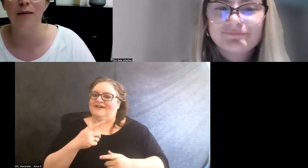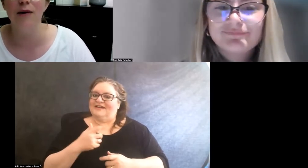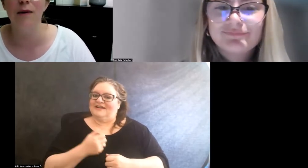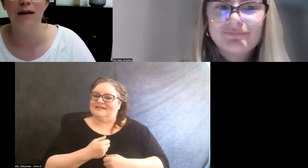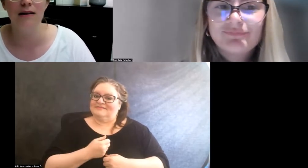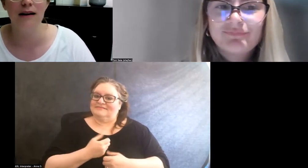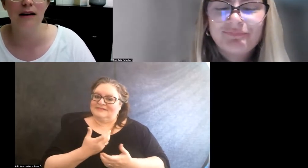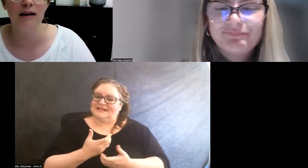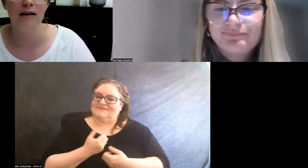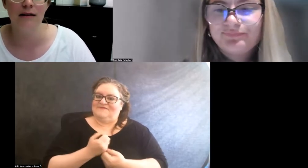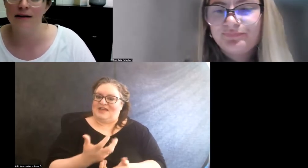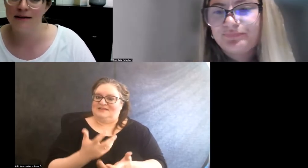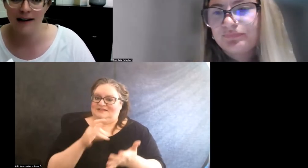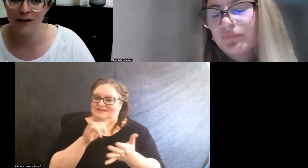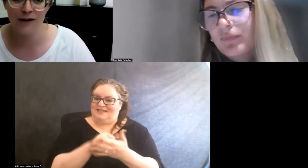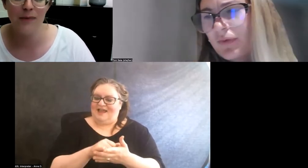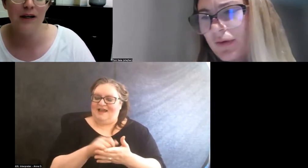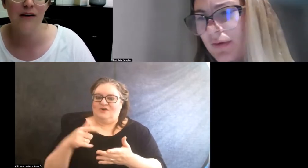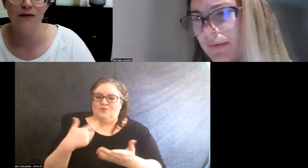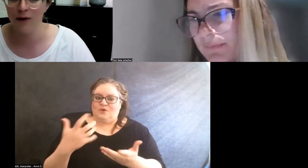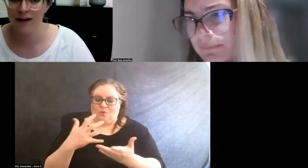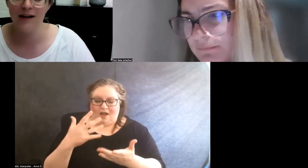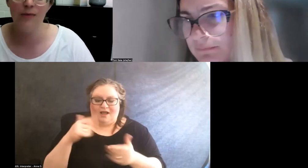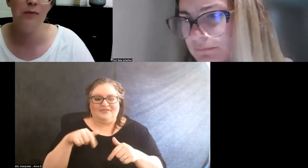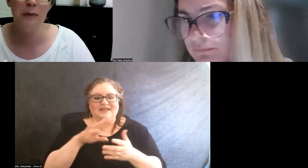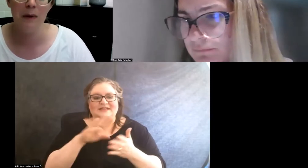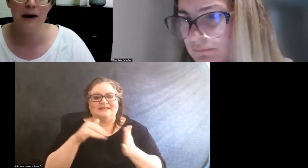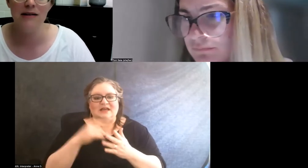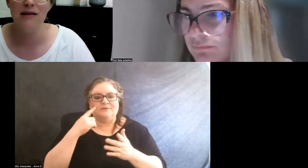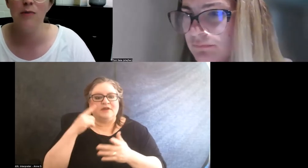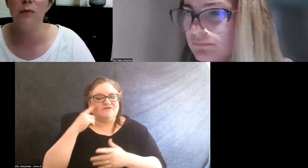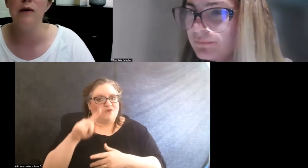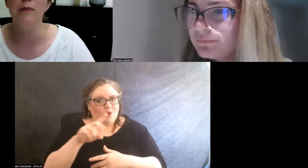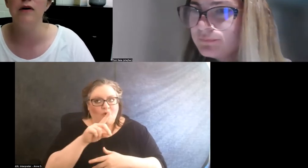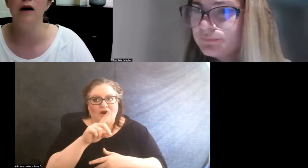like we want the center to be for disabled people, by disabled people.